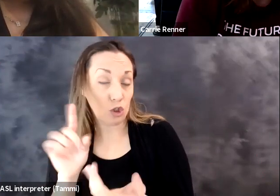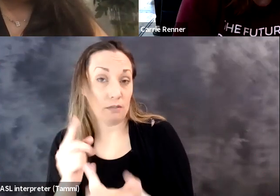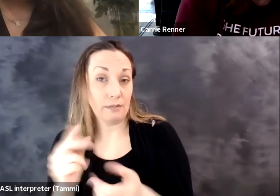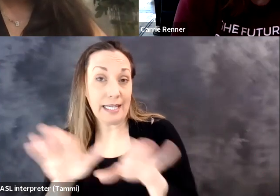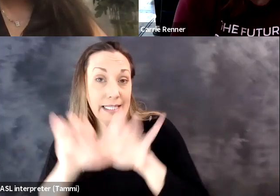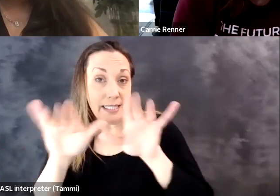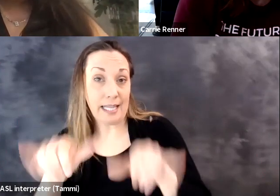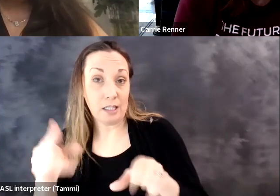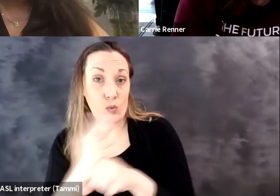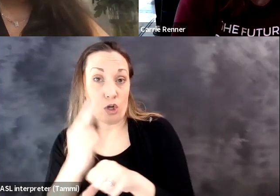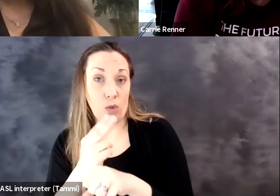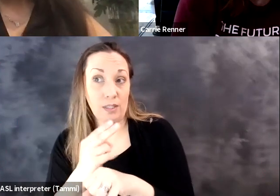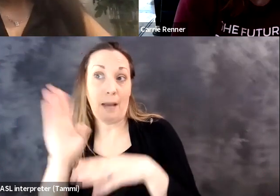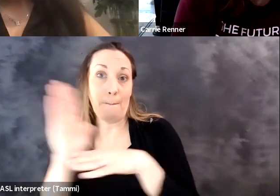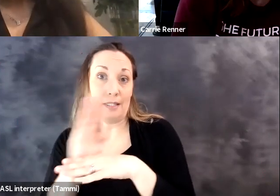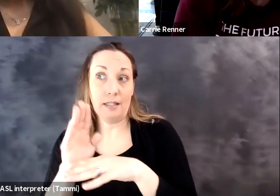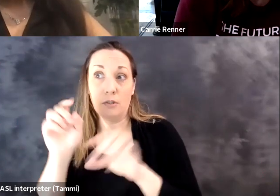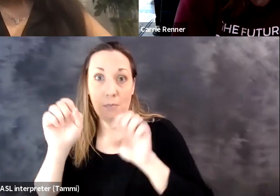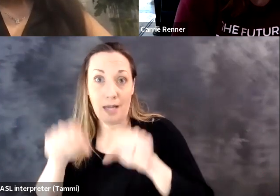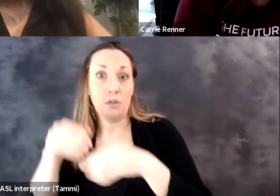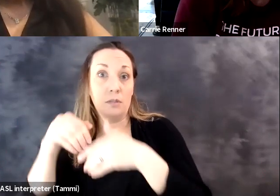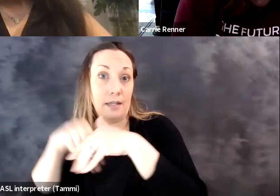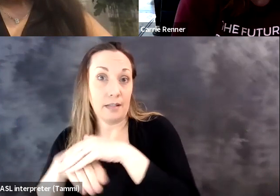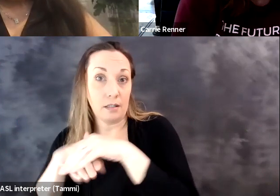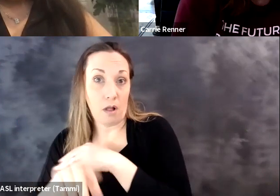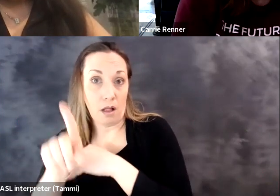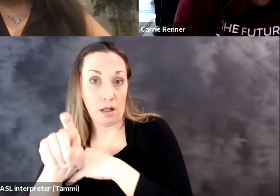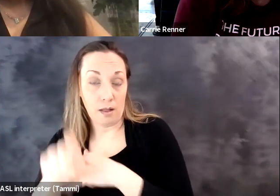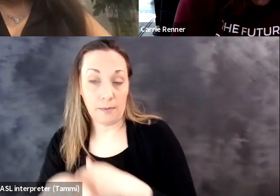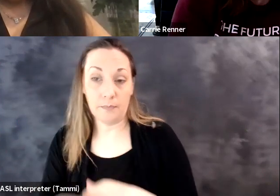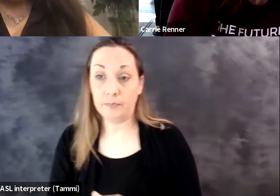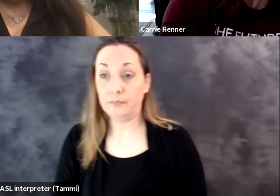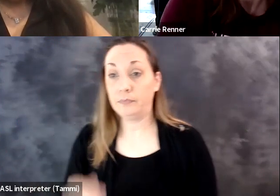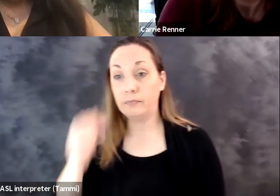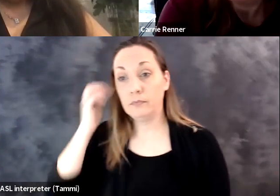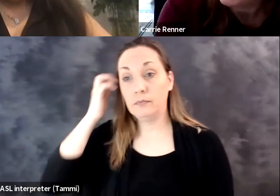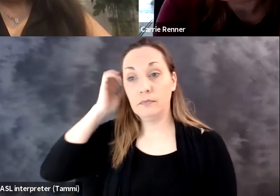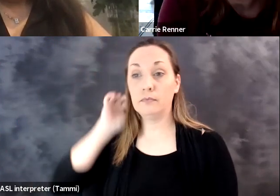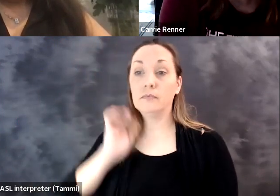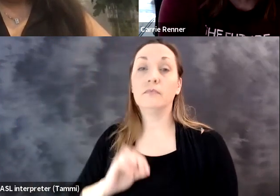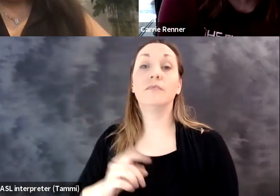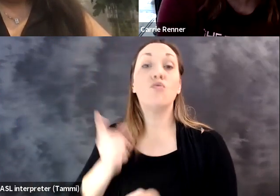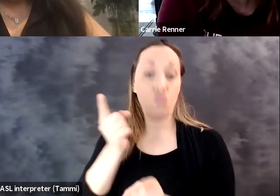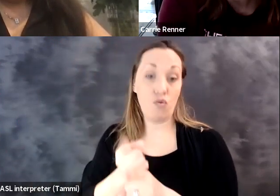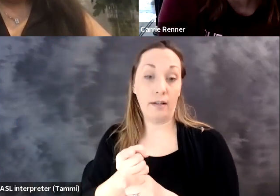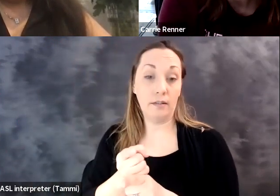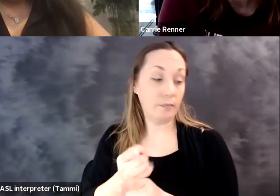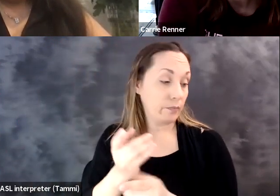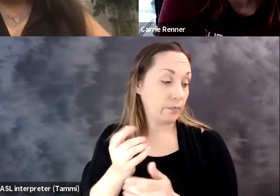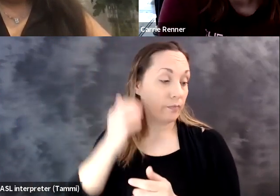aspect of it, of getting communication and -- just systems that we're using in organizations to be accessible?